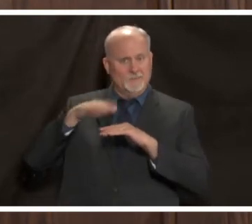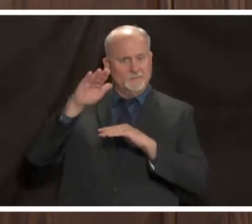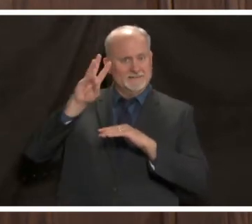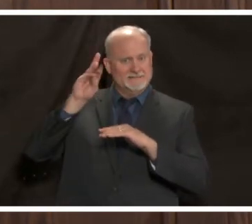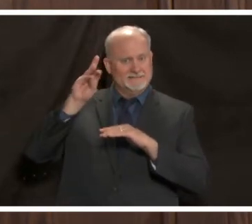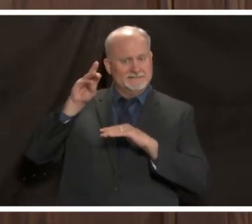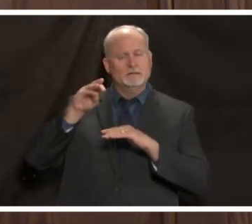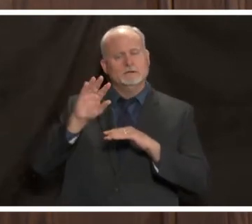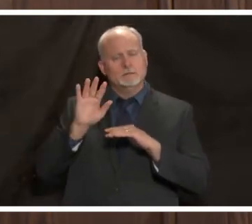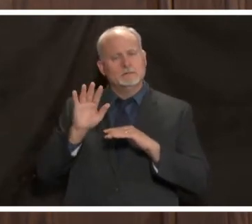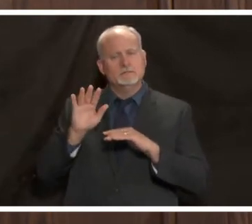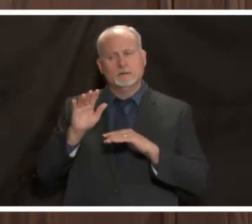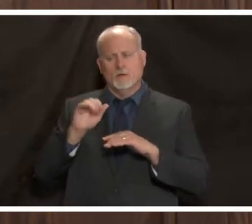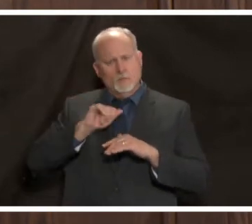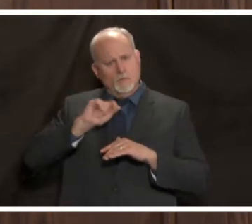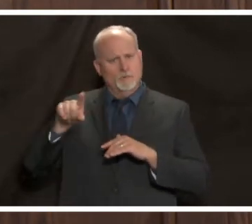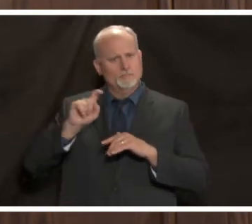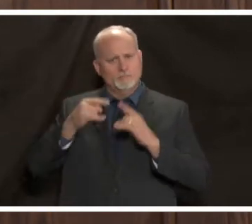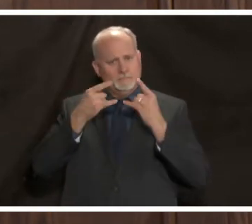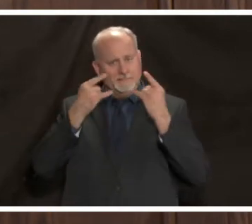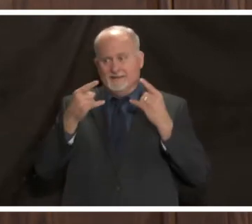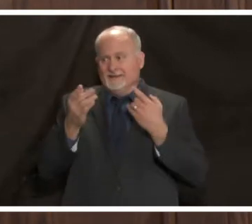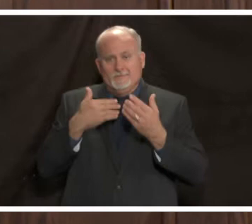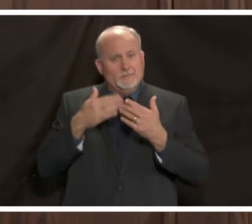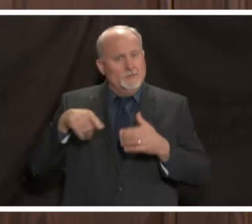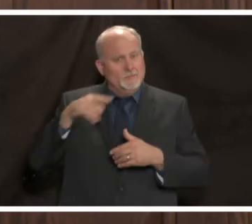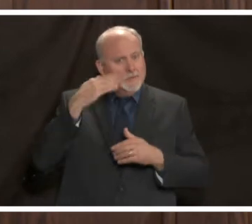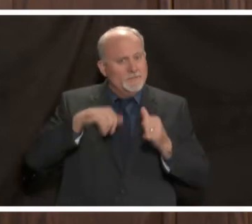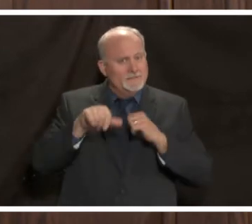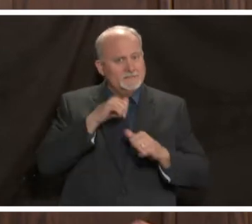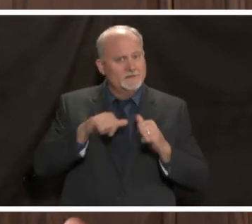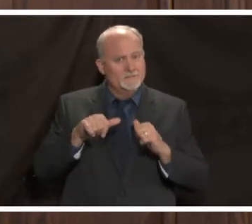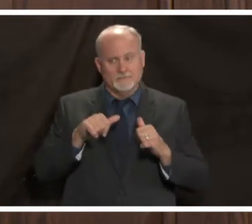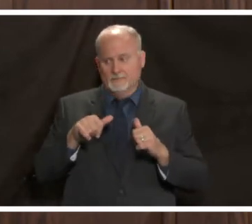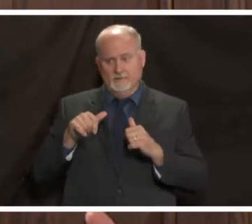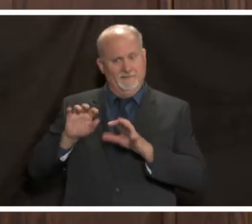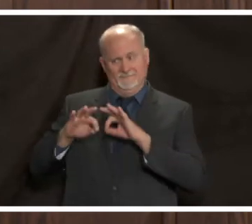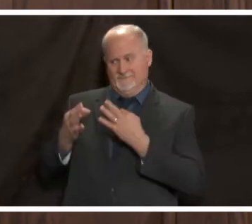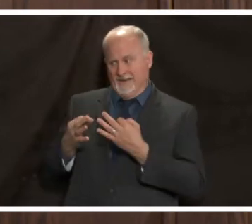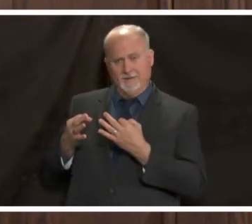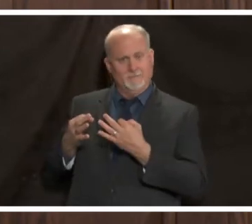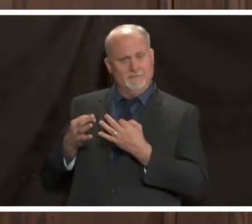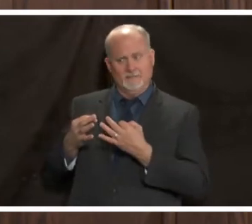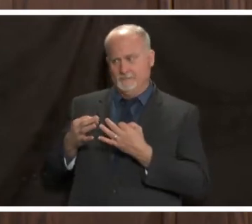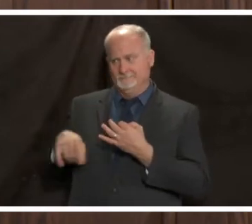then we all should be wearing masks even though we know each other their relatives are loved ones we